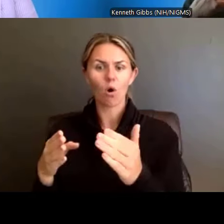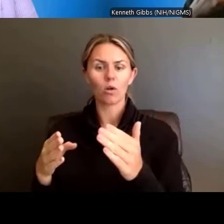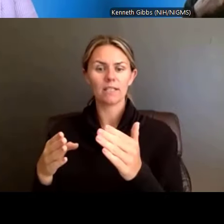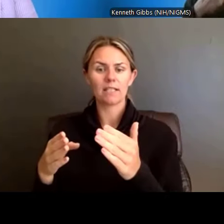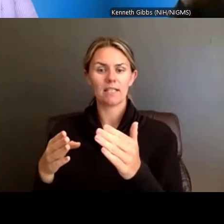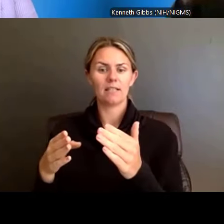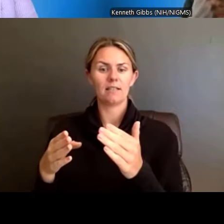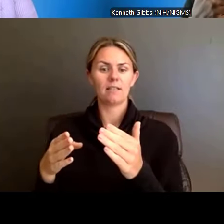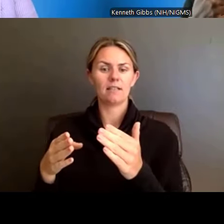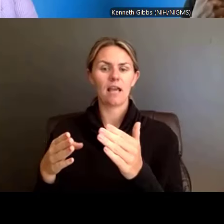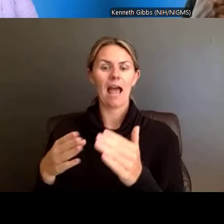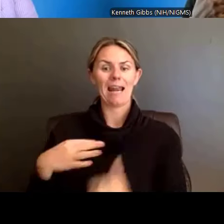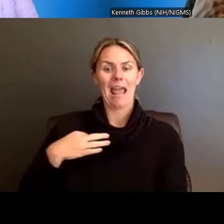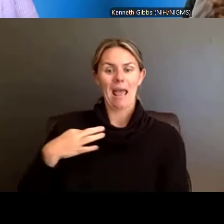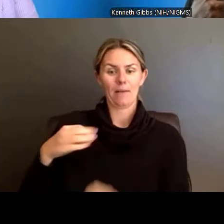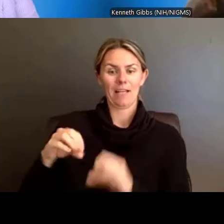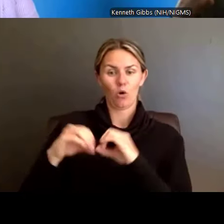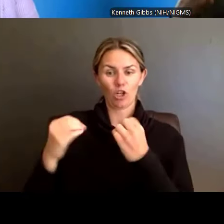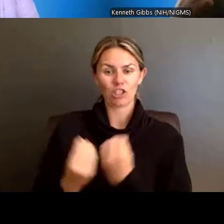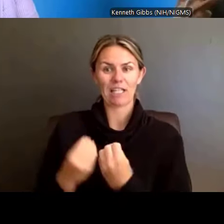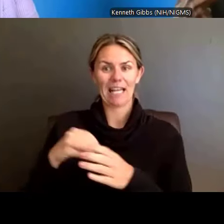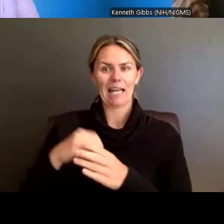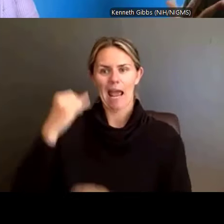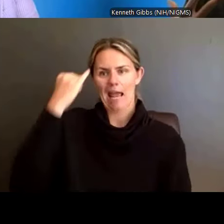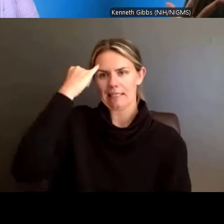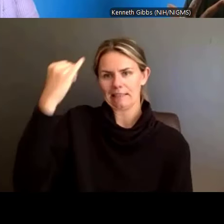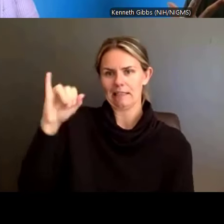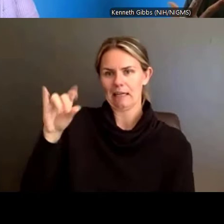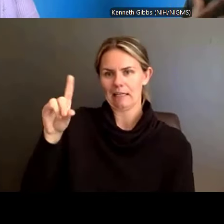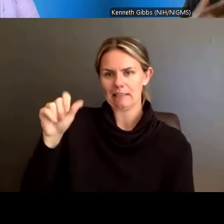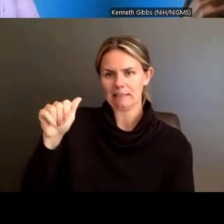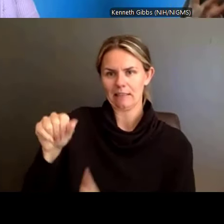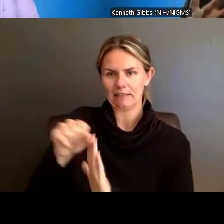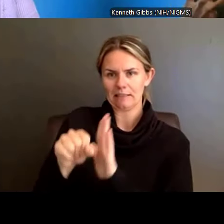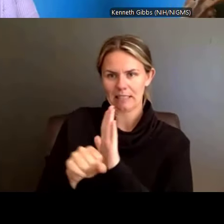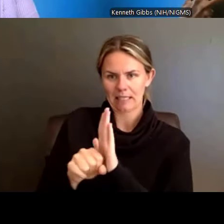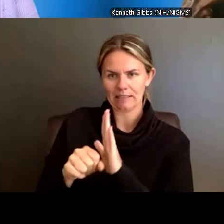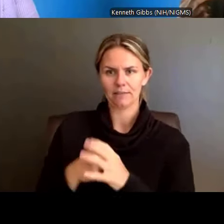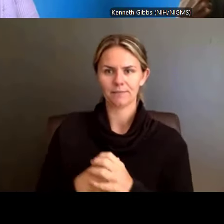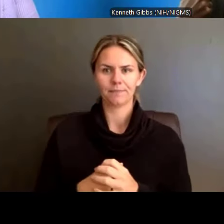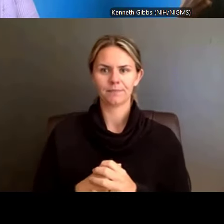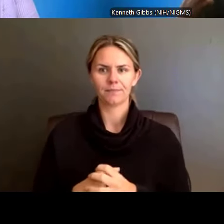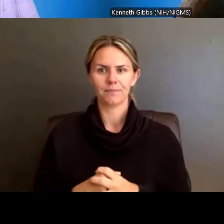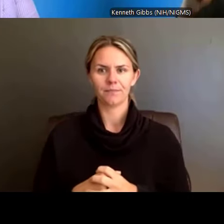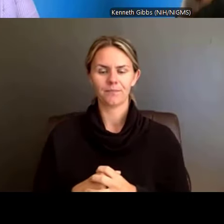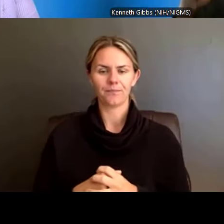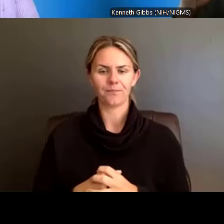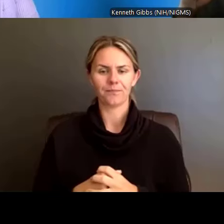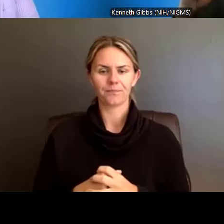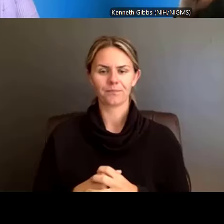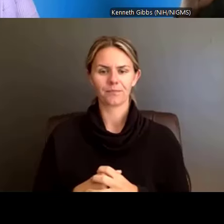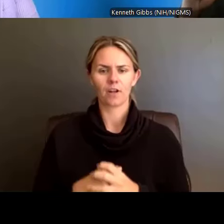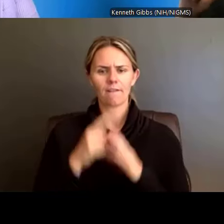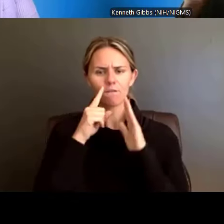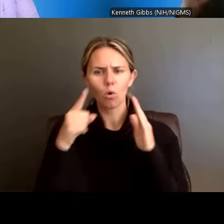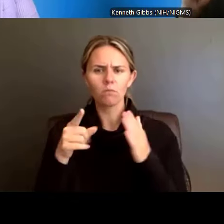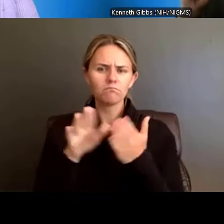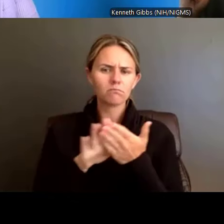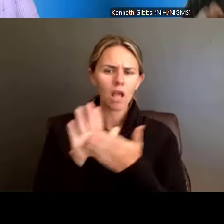or that are historically black colleges and universities, or tribal colleges and universities. These are all areas that we can target,